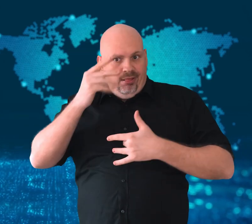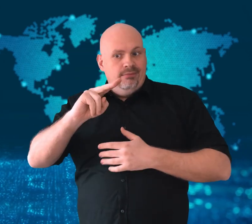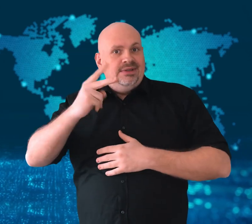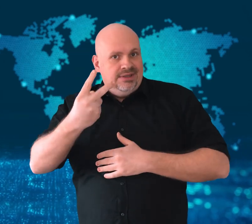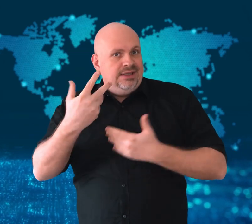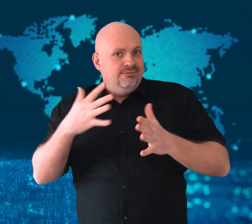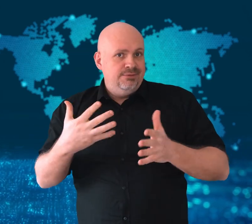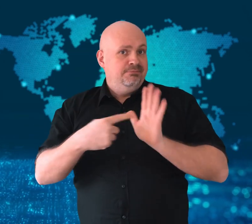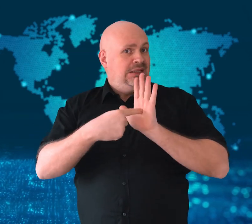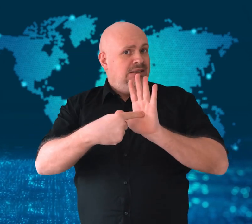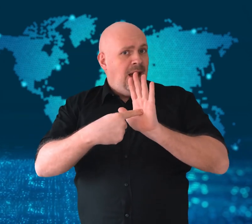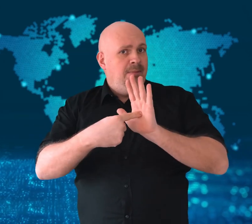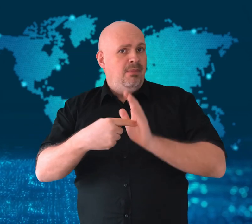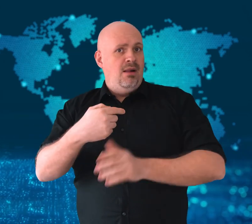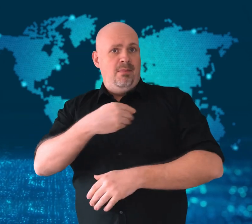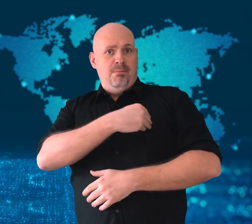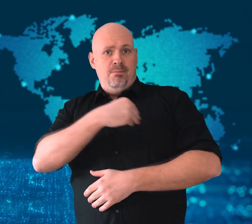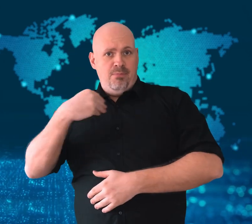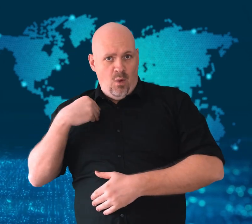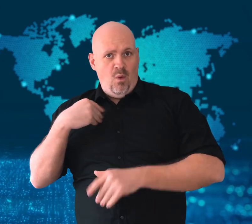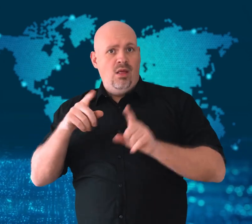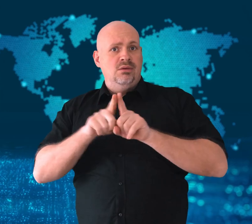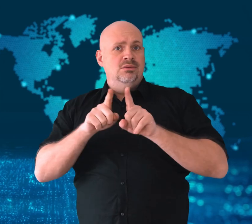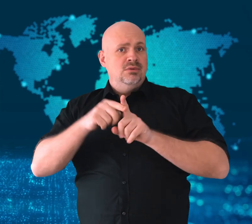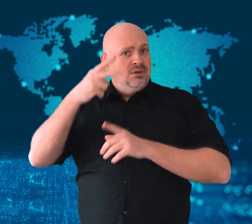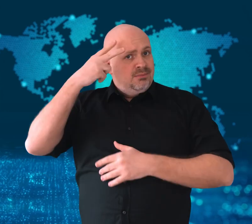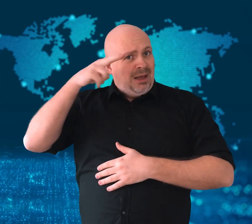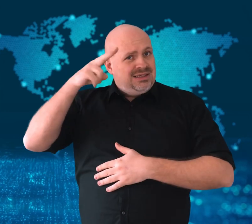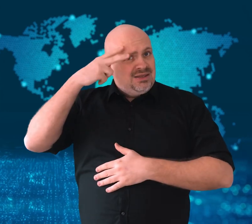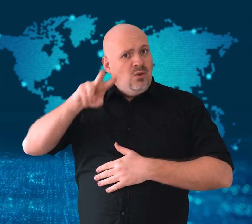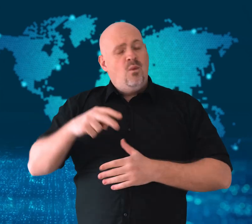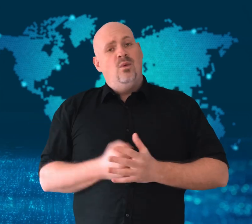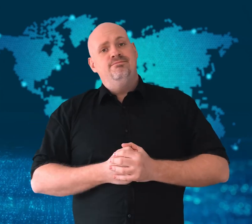including in Poland and Mexico.